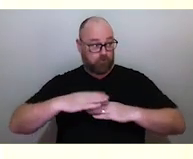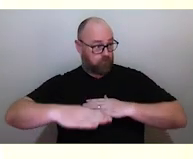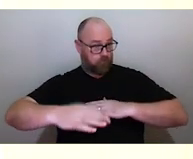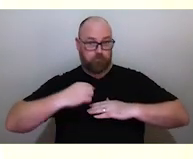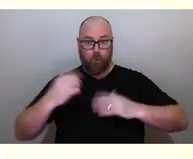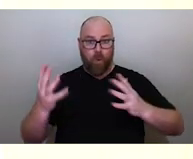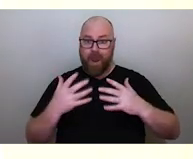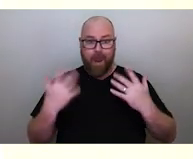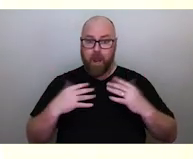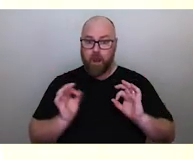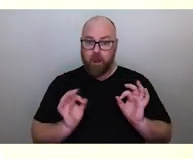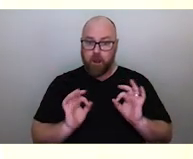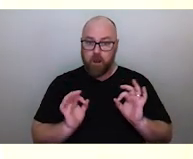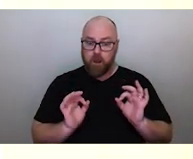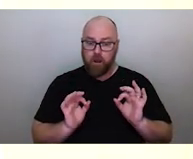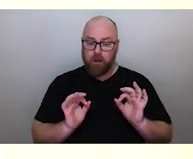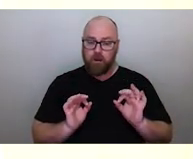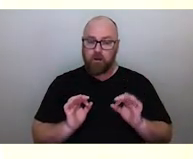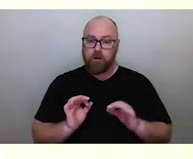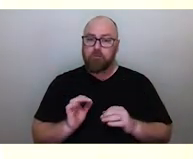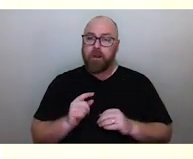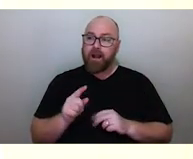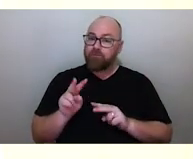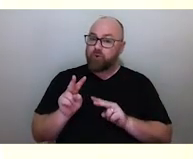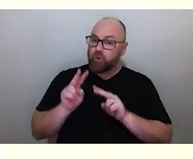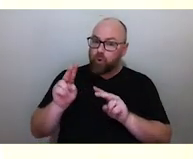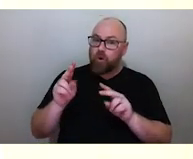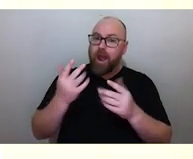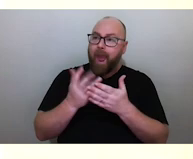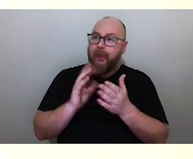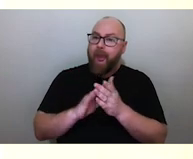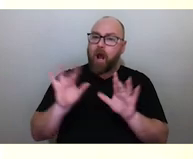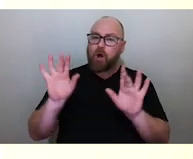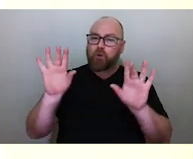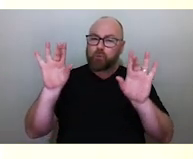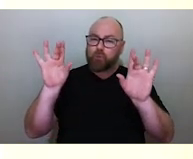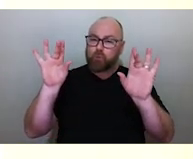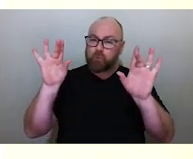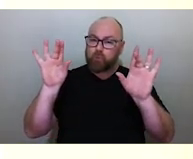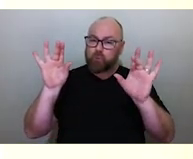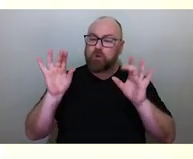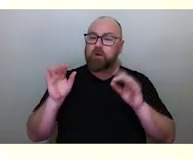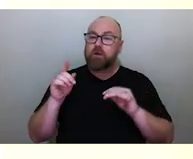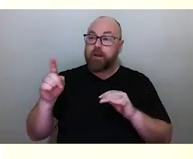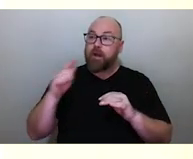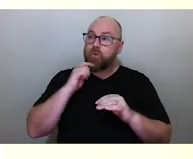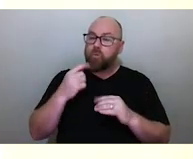And they say if you observe the way the stars are twinkling at this time of the year, it's going to tell you